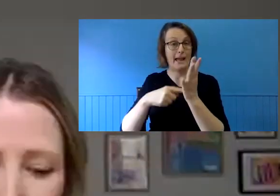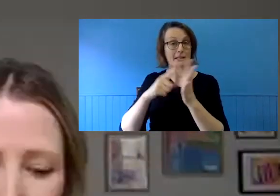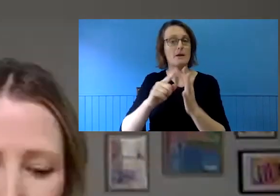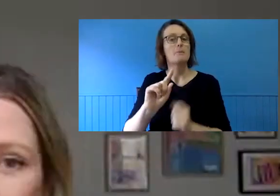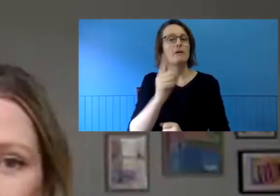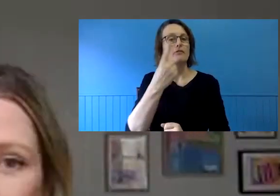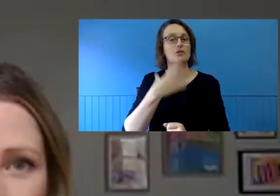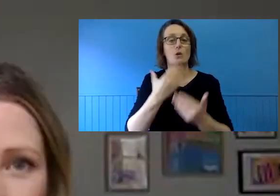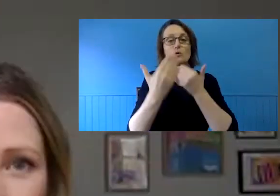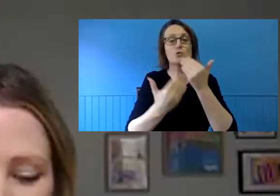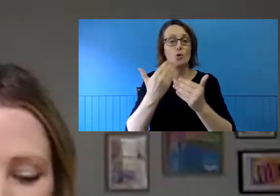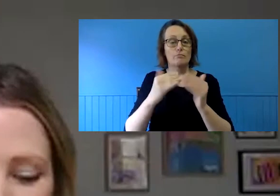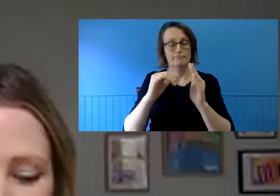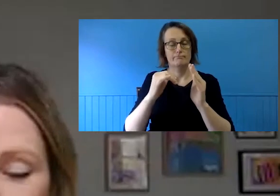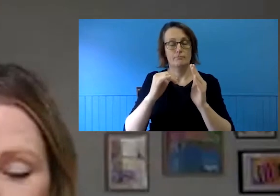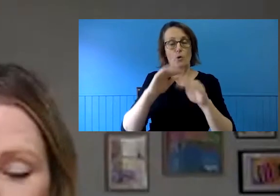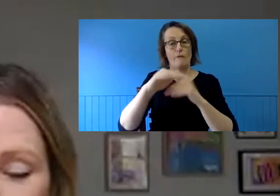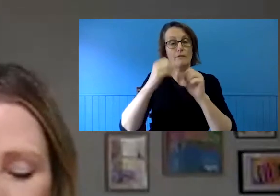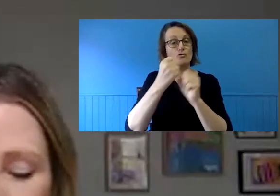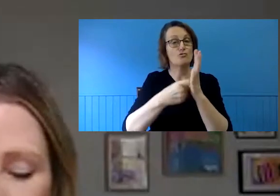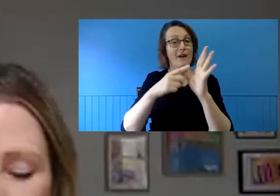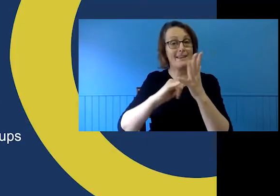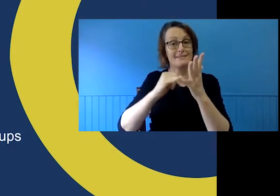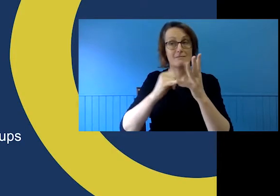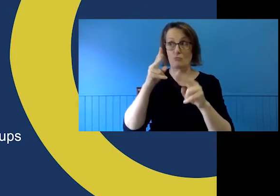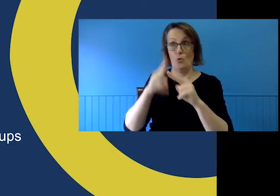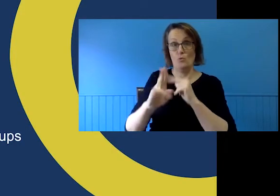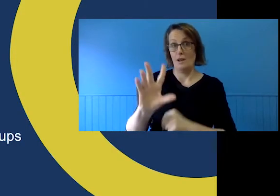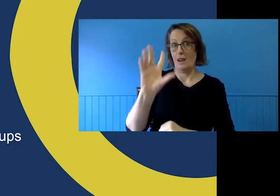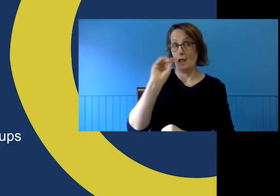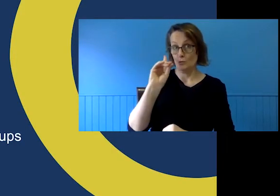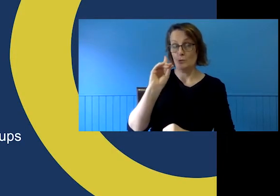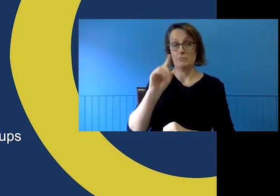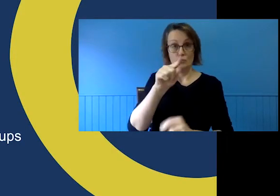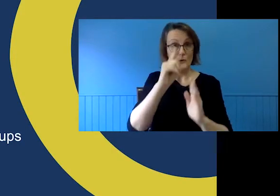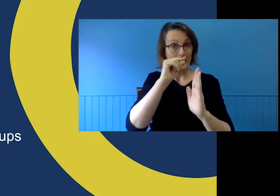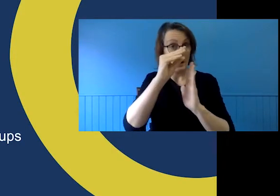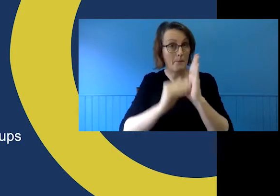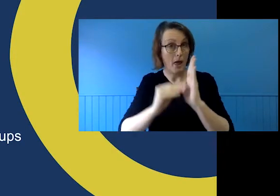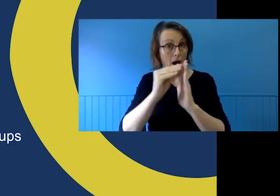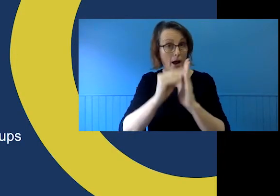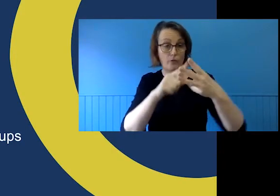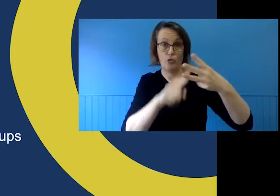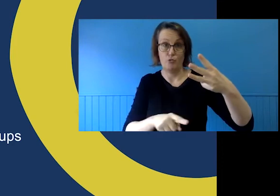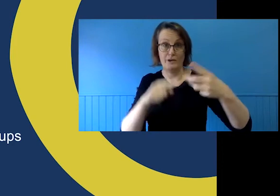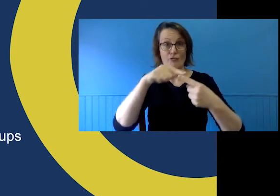the new grant opportunities launched at Australia Council for the Arts last week. Applications are now for three grants program, arts projects